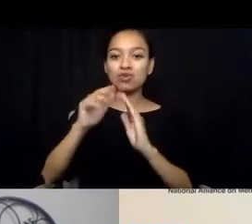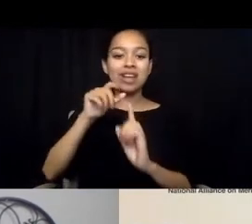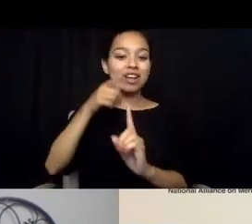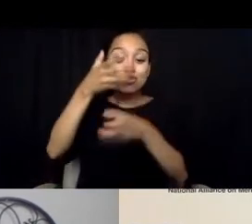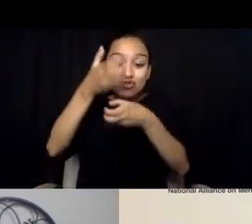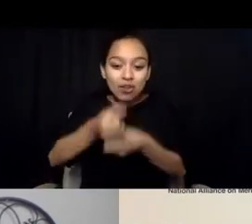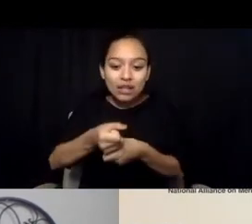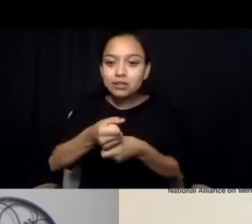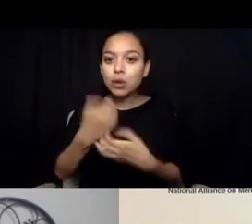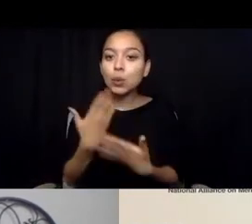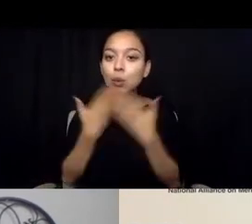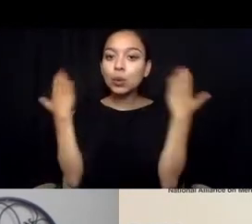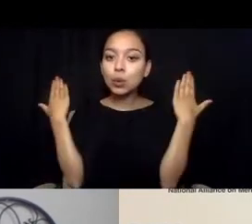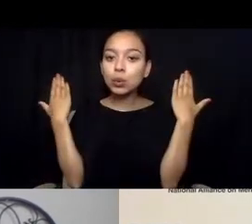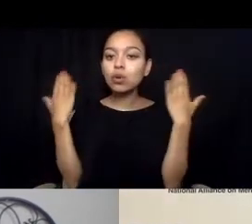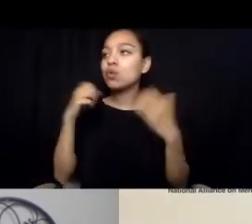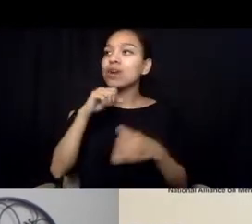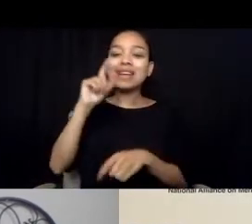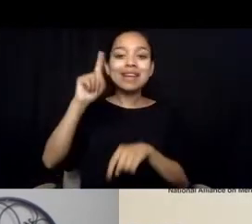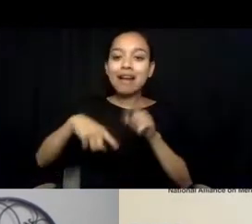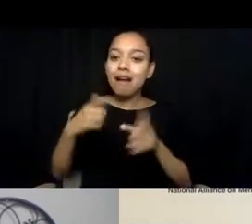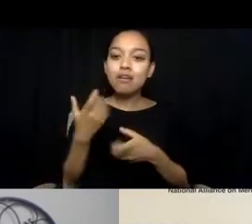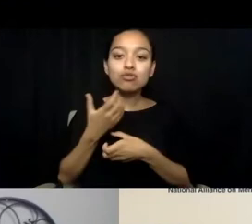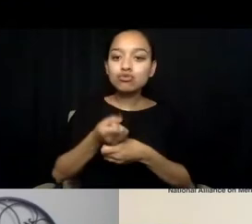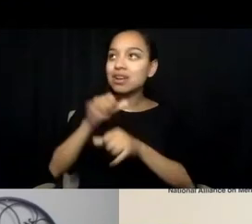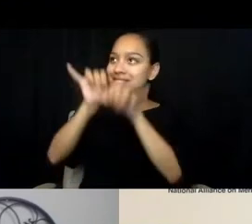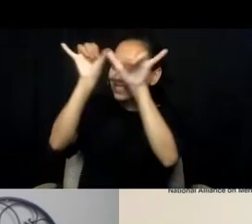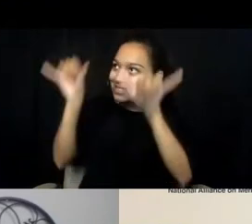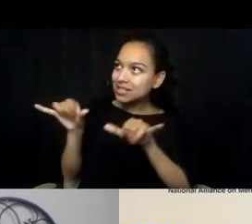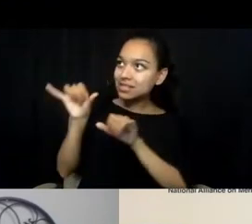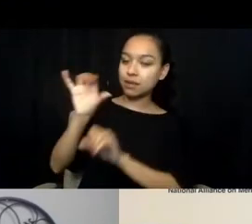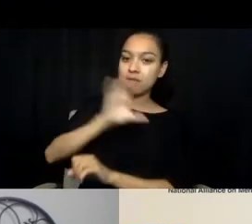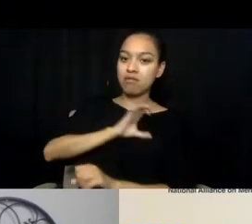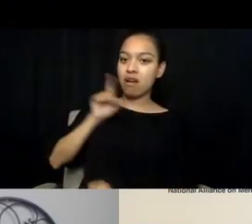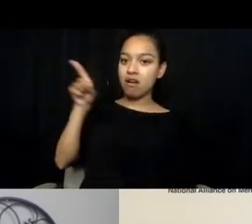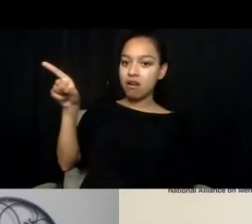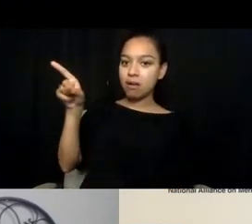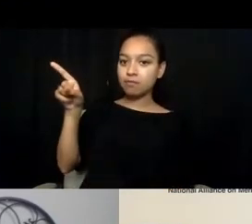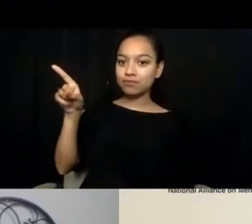and that trust is... lack of trust is there